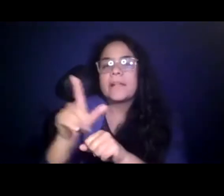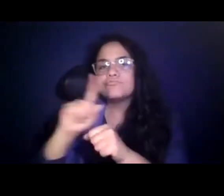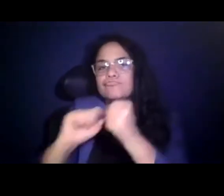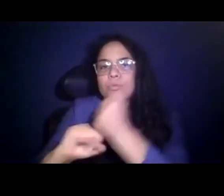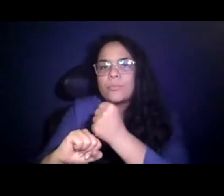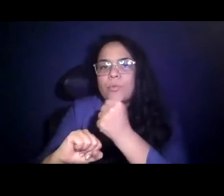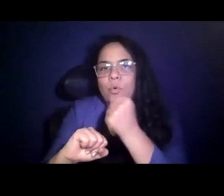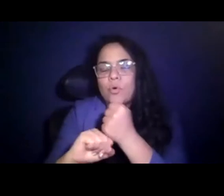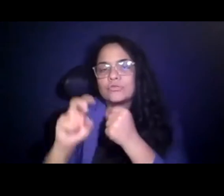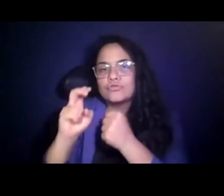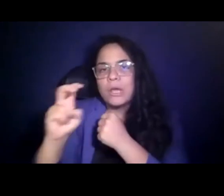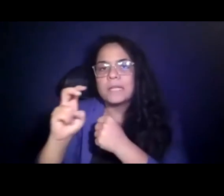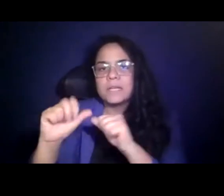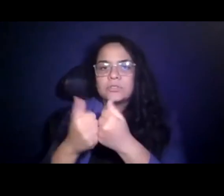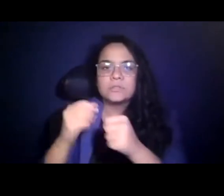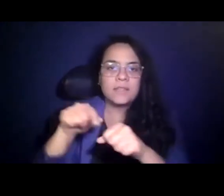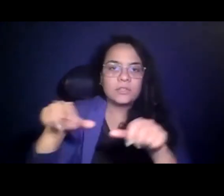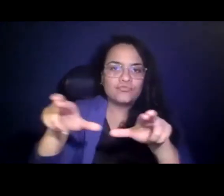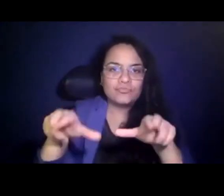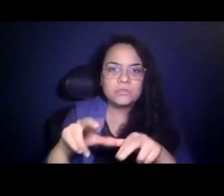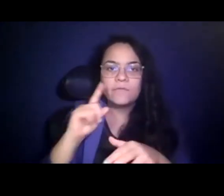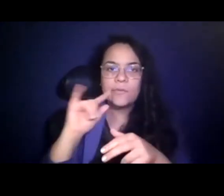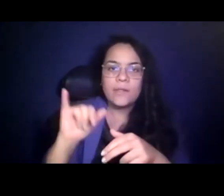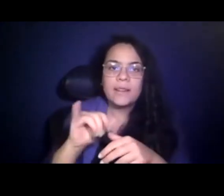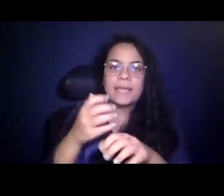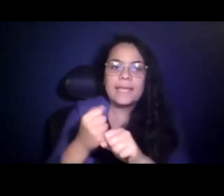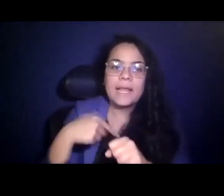in the region through things like getting us PPE right off